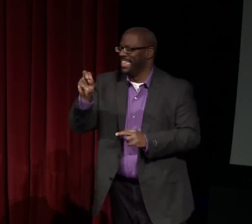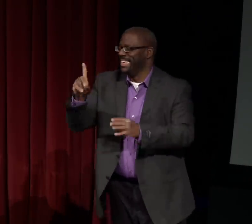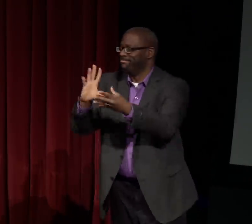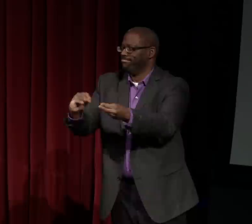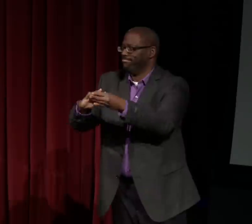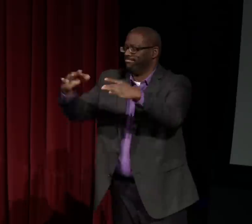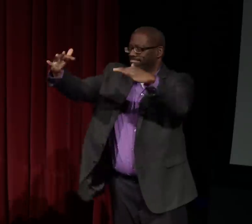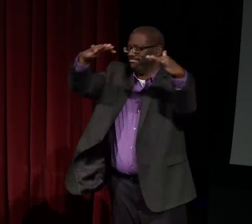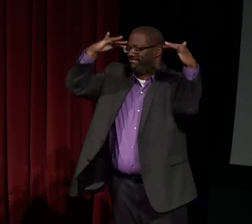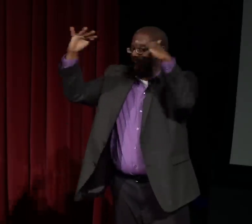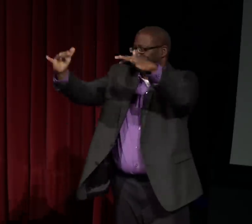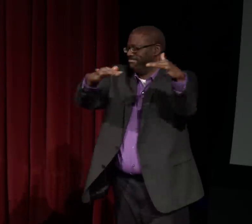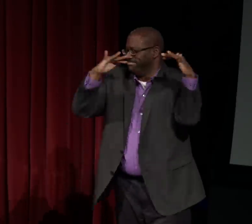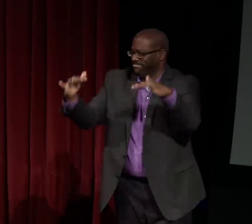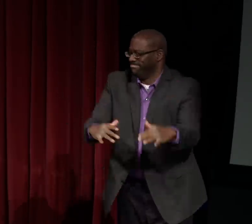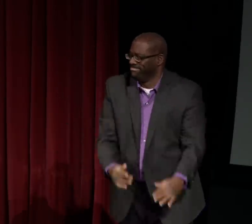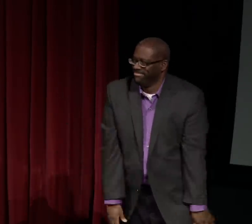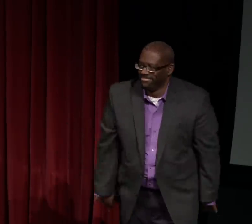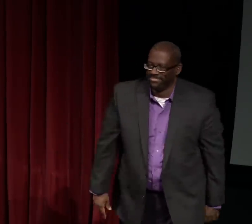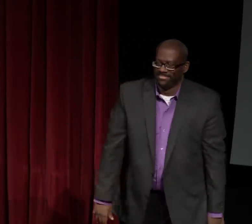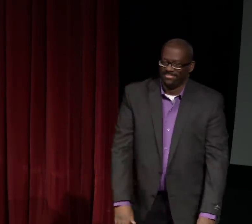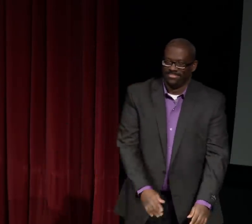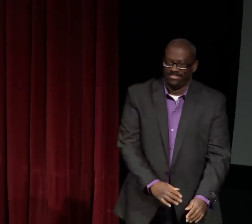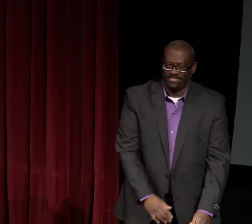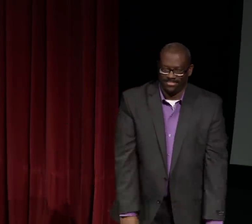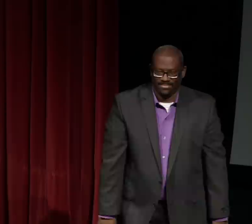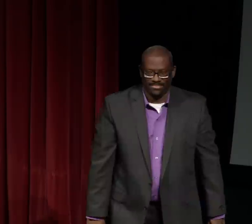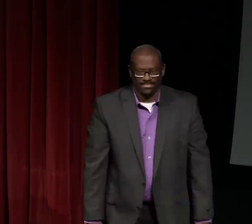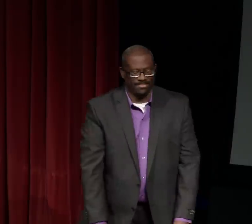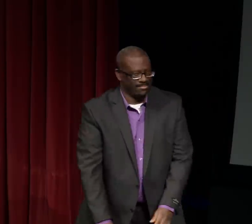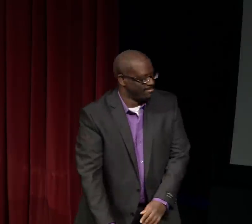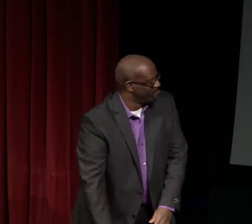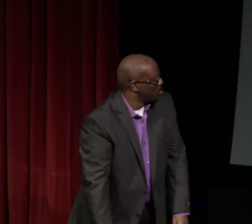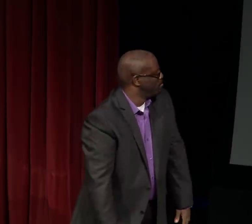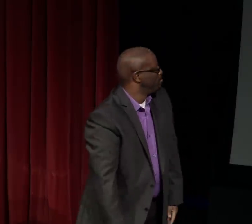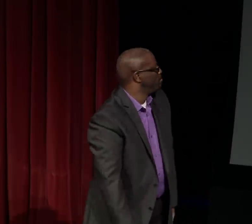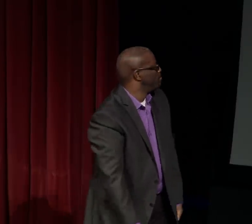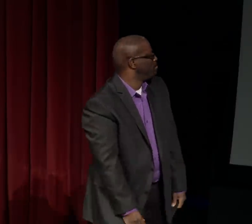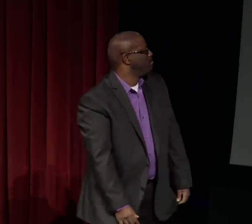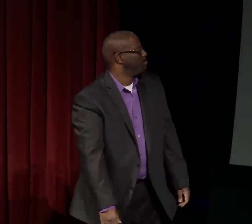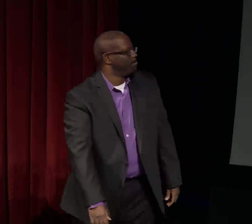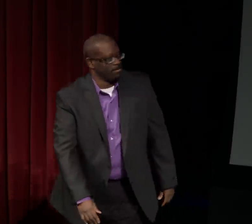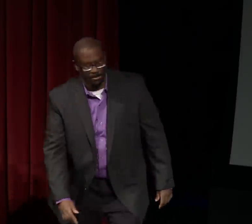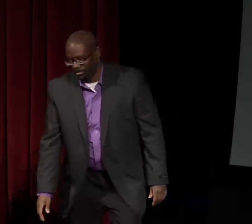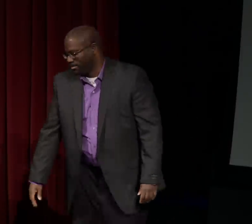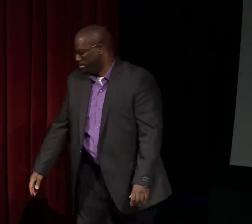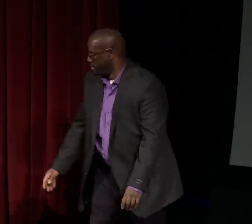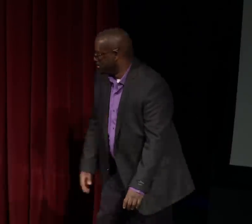But it will always be a story, an urban legend, if you will.